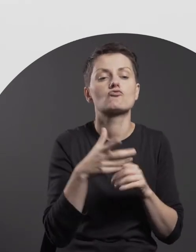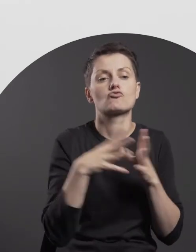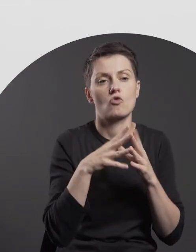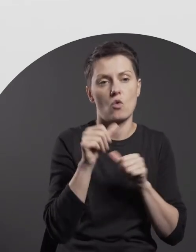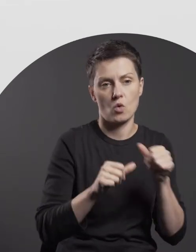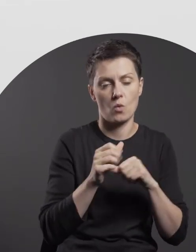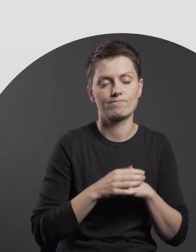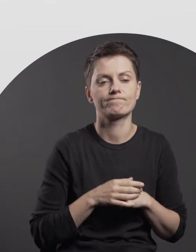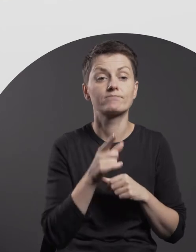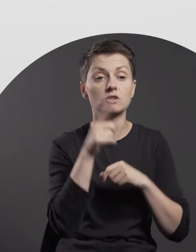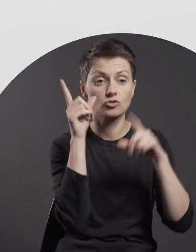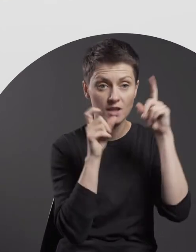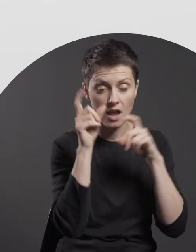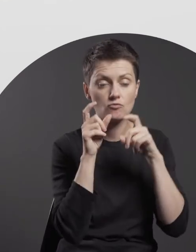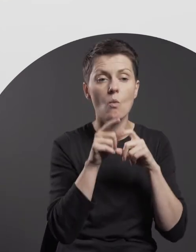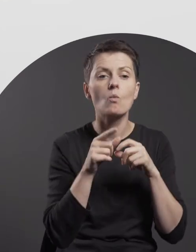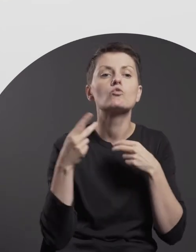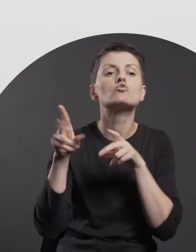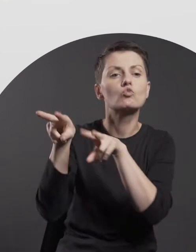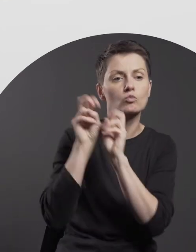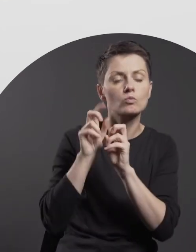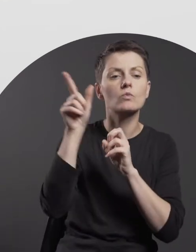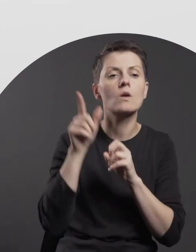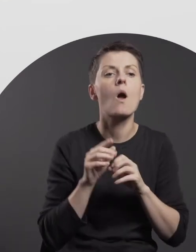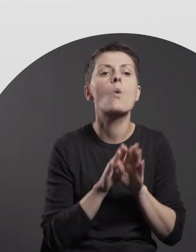The photographs are part of the collection of the Museum of Modern Art in Warsaw.